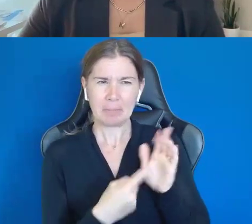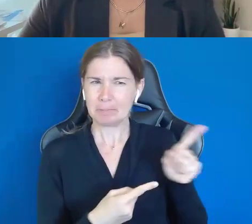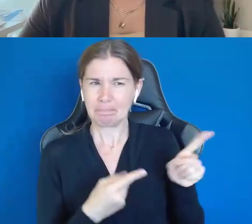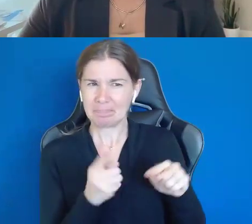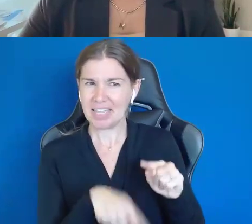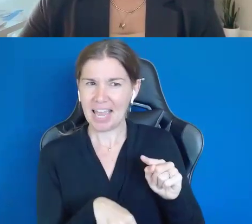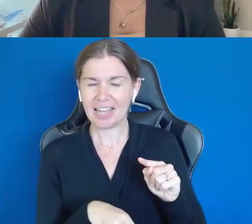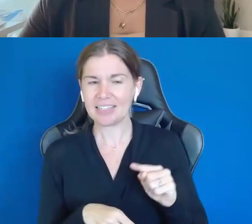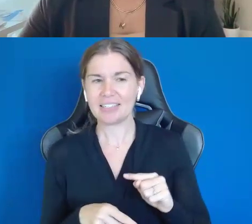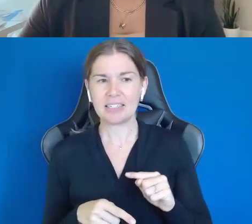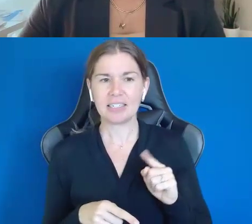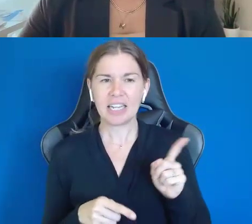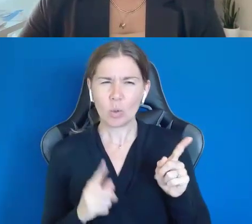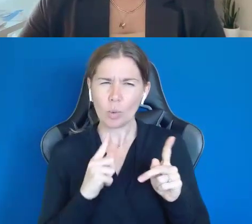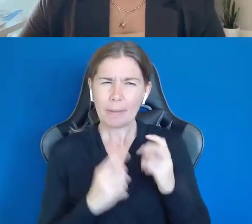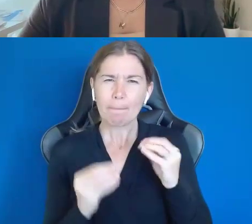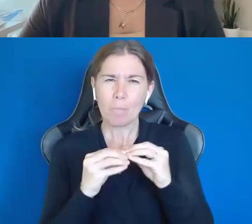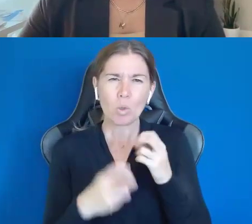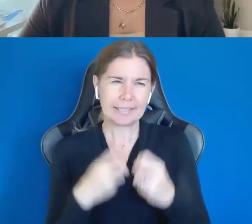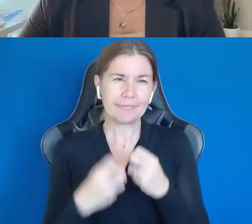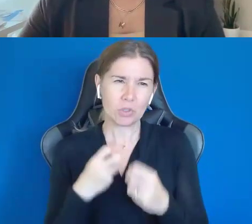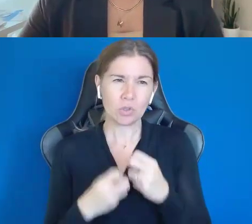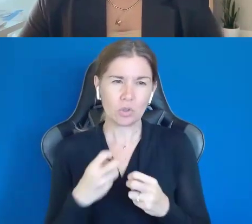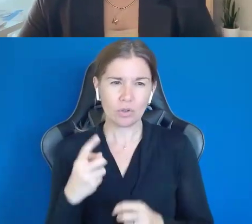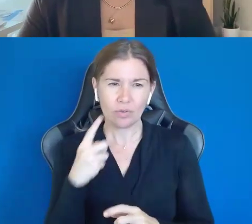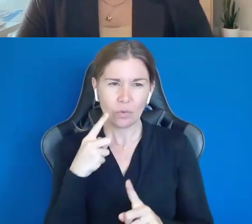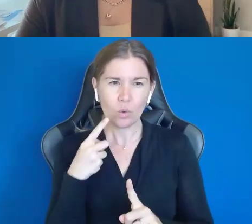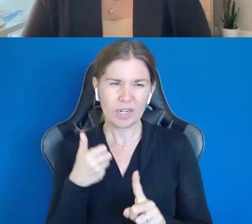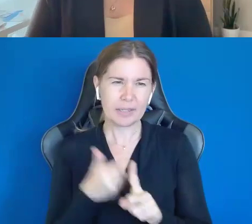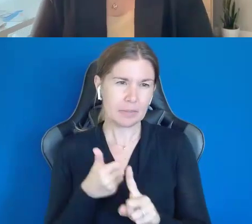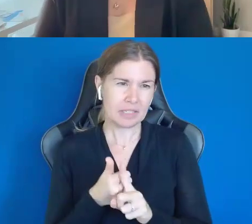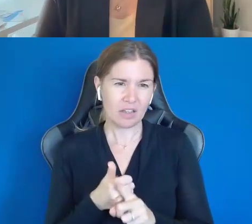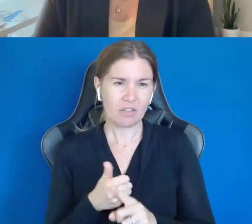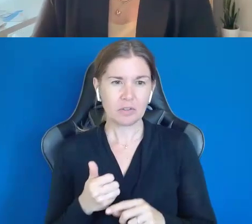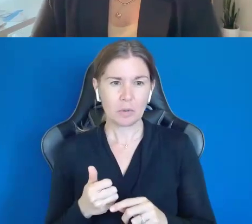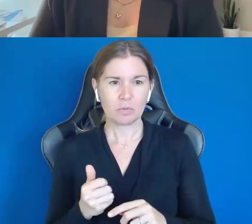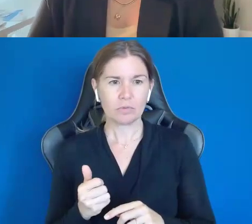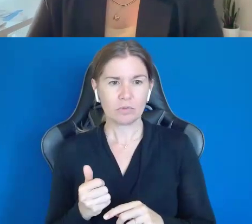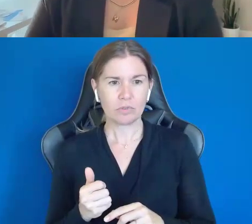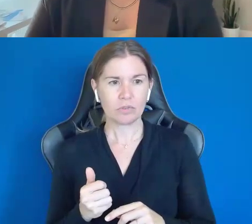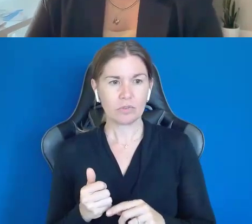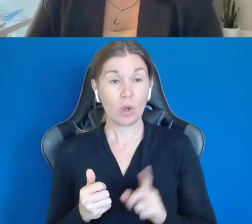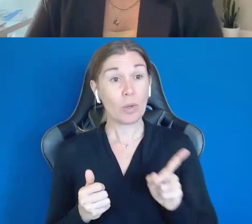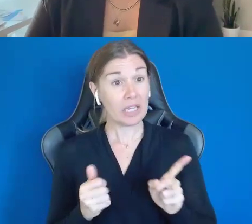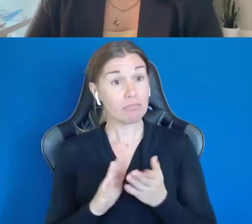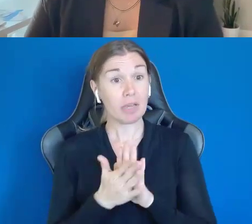Michael would have a much more difficult time, so just being his own boss and being able